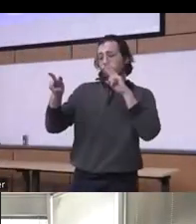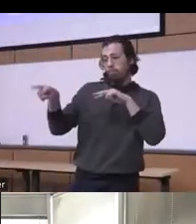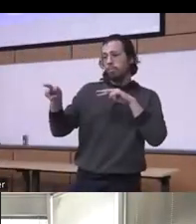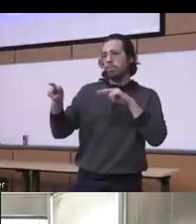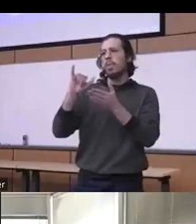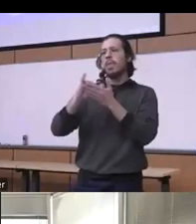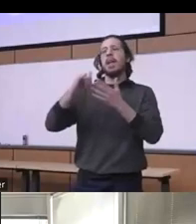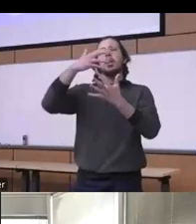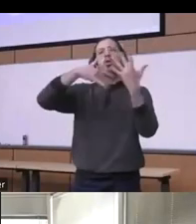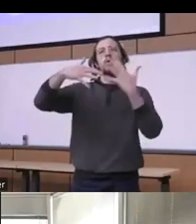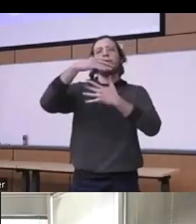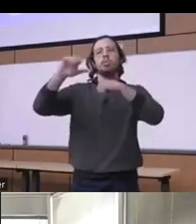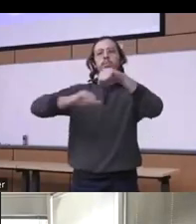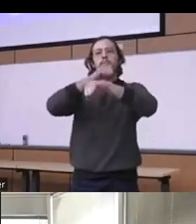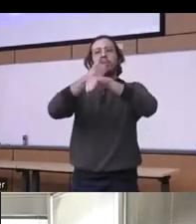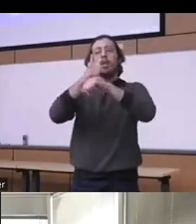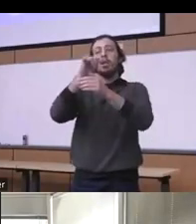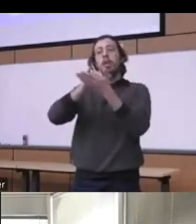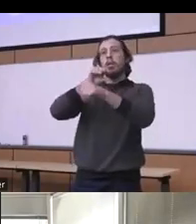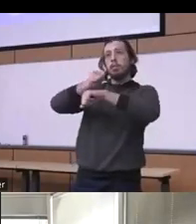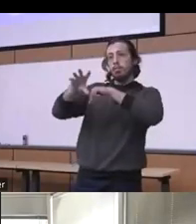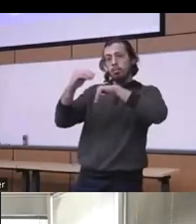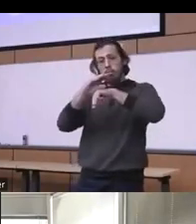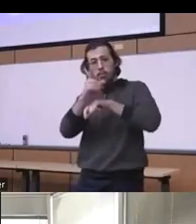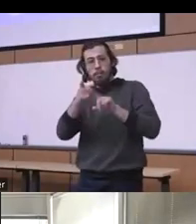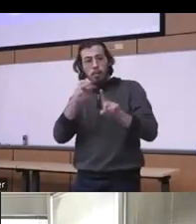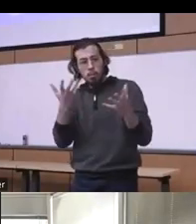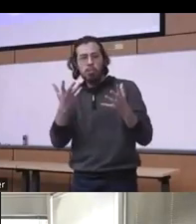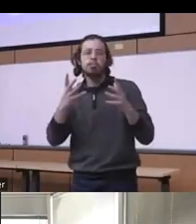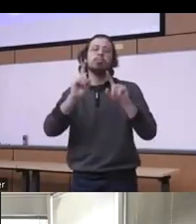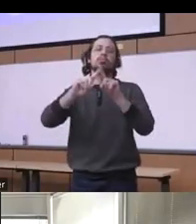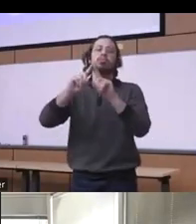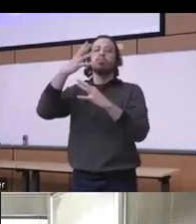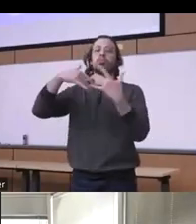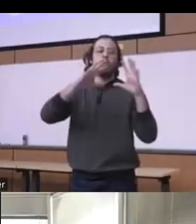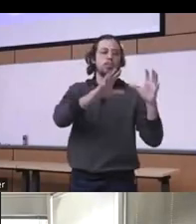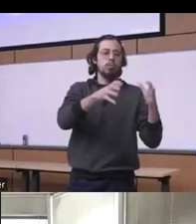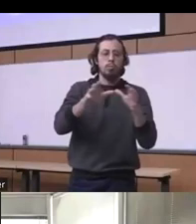definitely influenced by socially important categories such as culture and ethnicity and